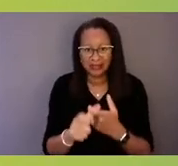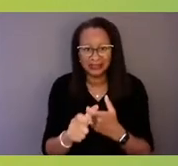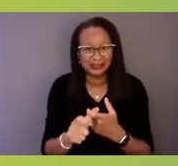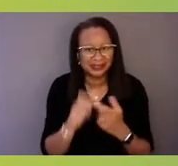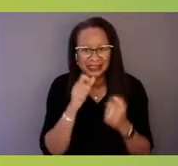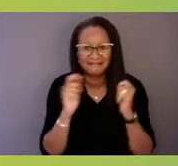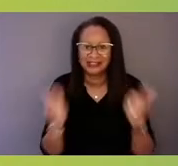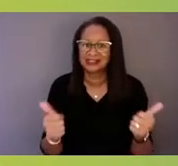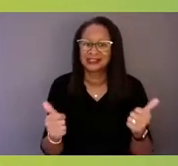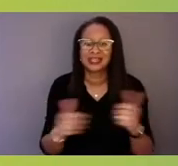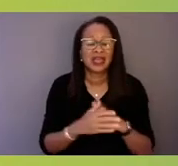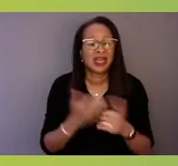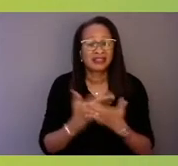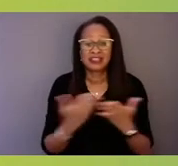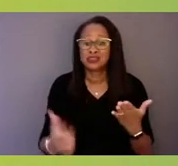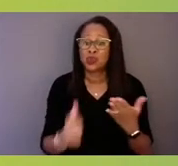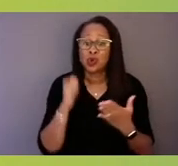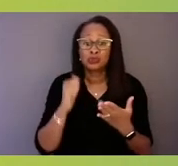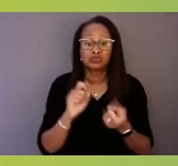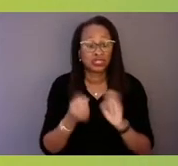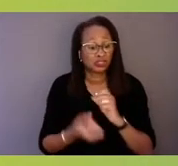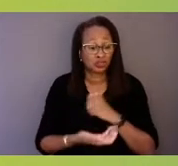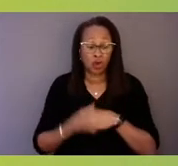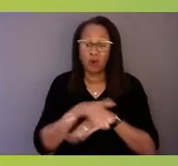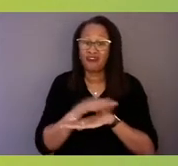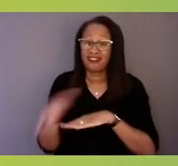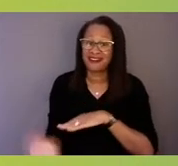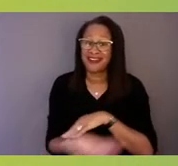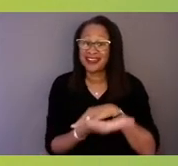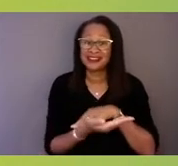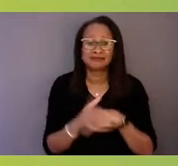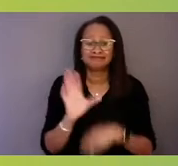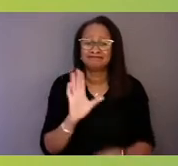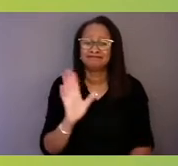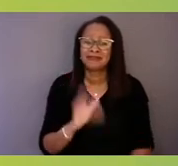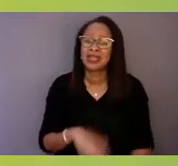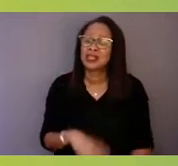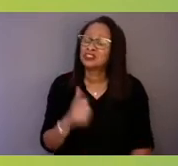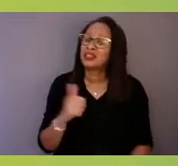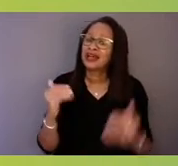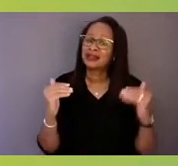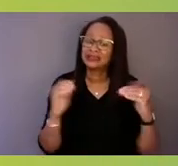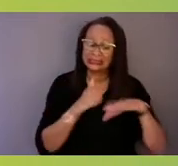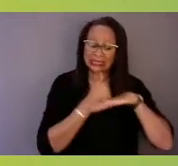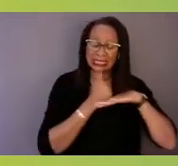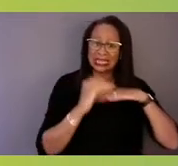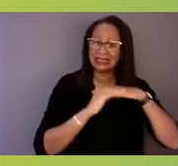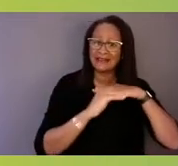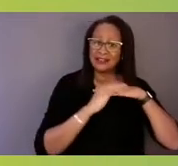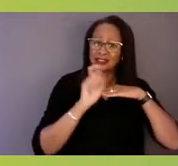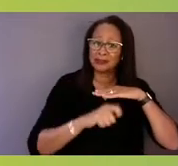I think there's a lot of kind of level setting that needs to be done. You're right, in multiple states we have community collaboratives